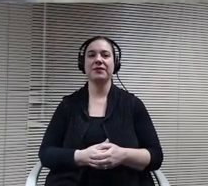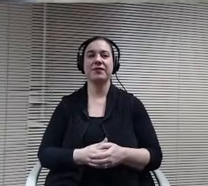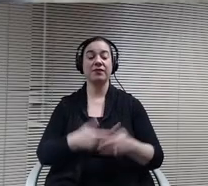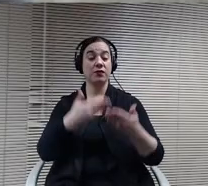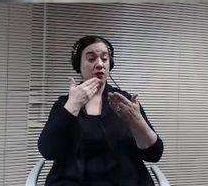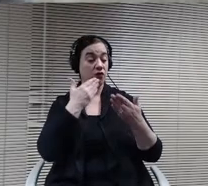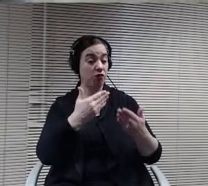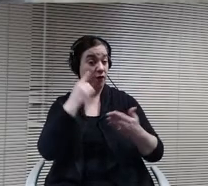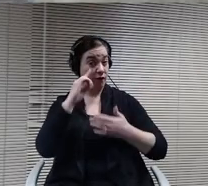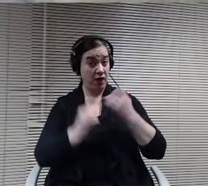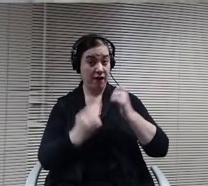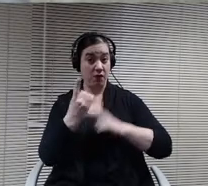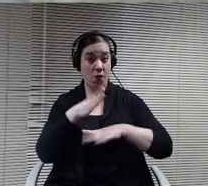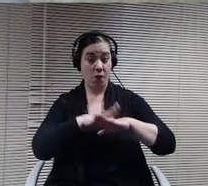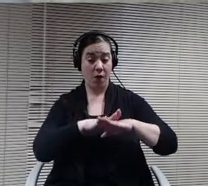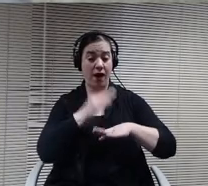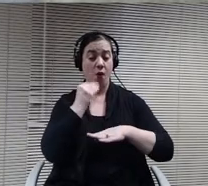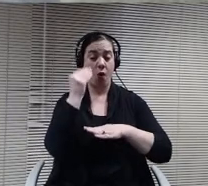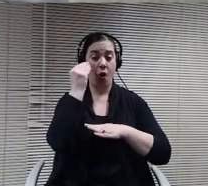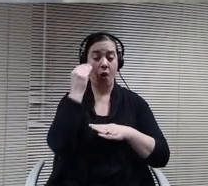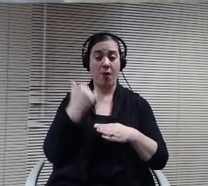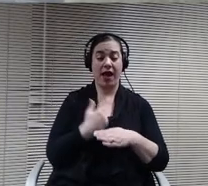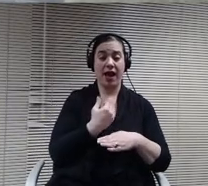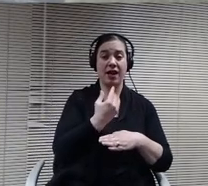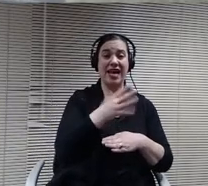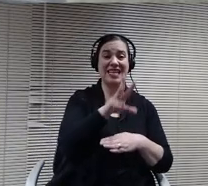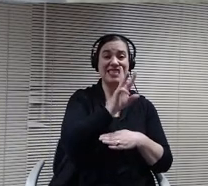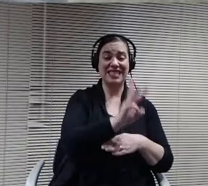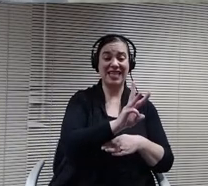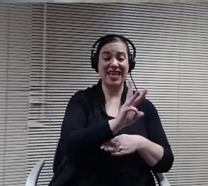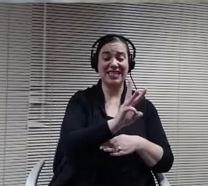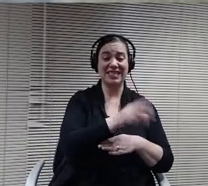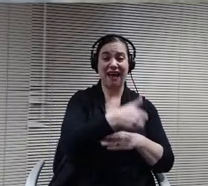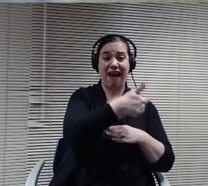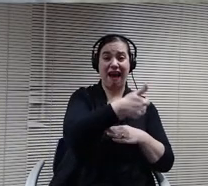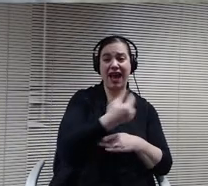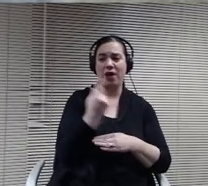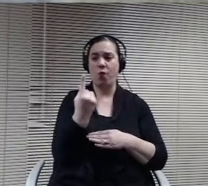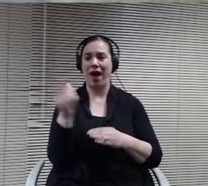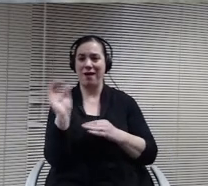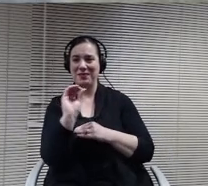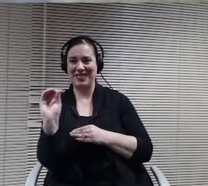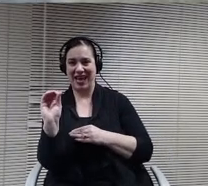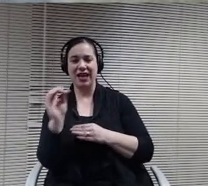I and one abstained. Thank you Lisa. Congratulations, thank you. I look forward to the